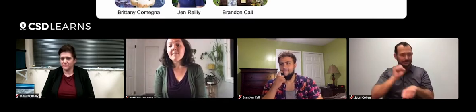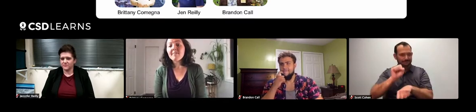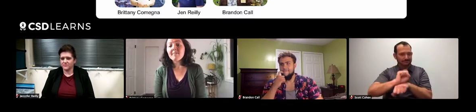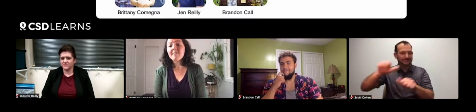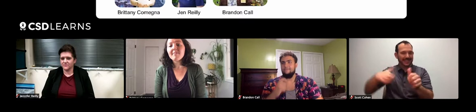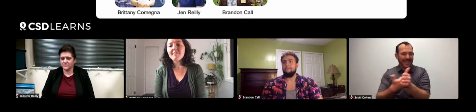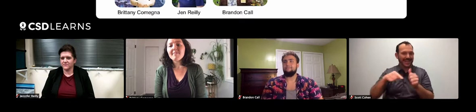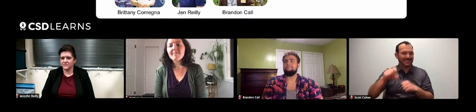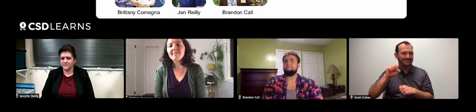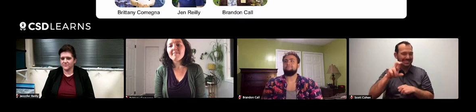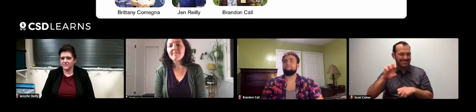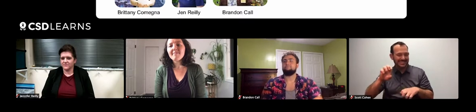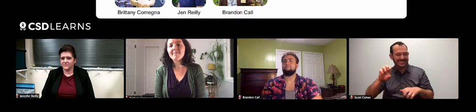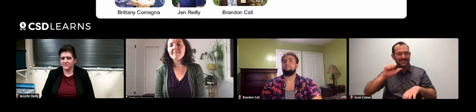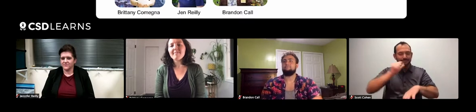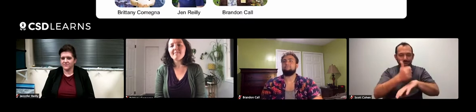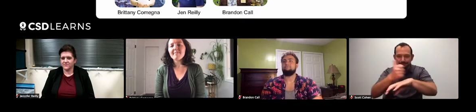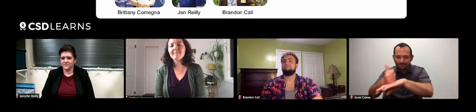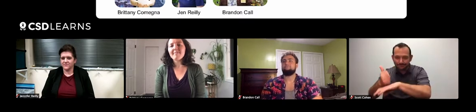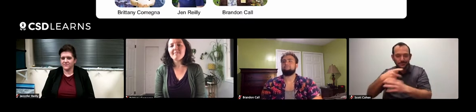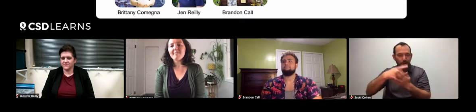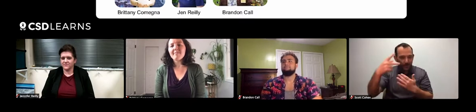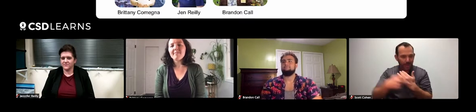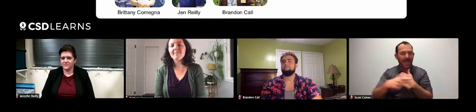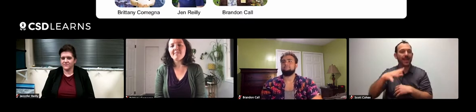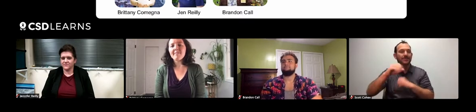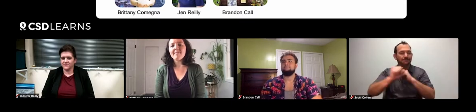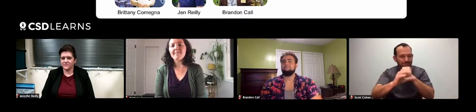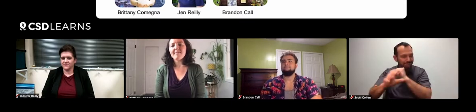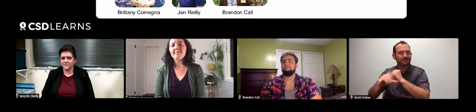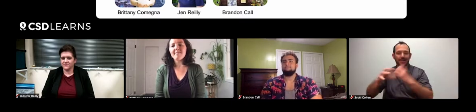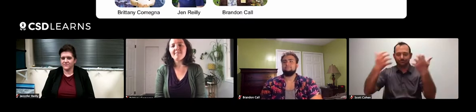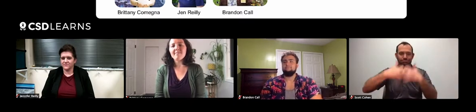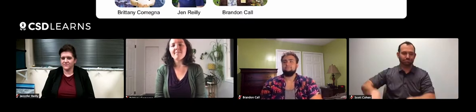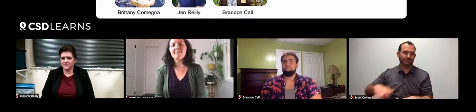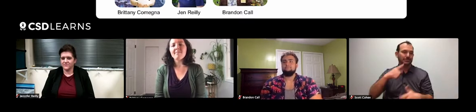working behind the scenes and which has set up the webinar for today.